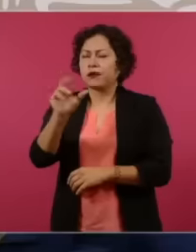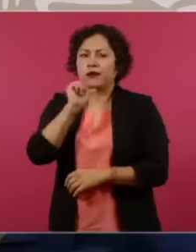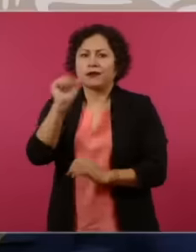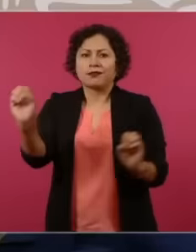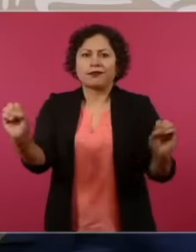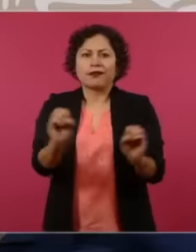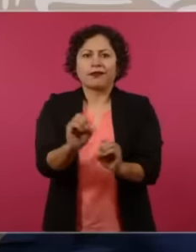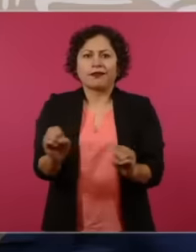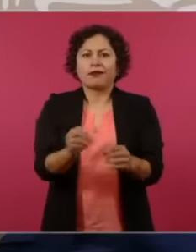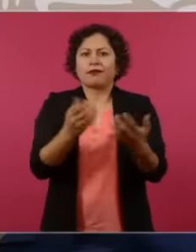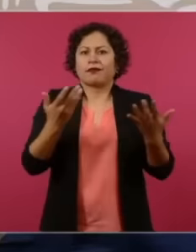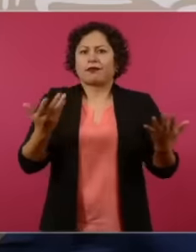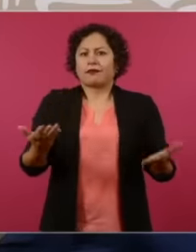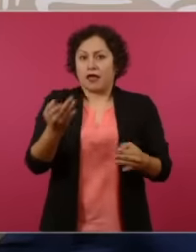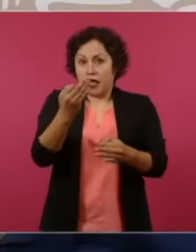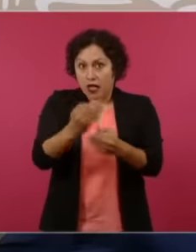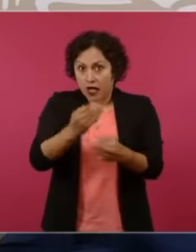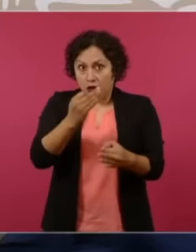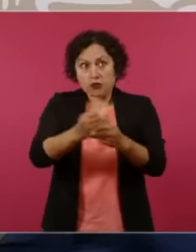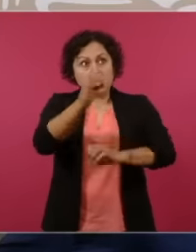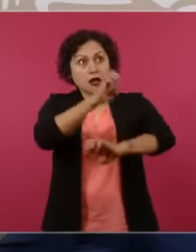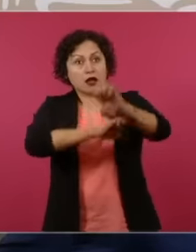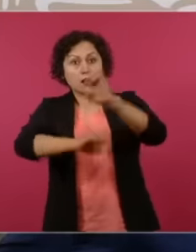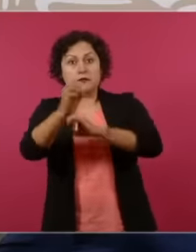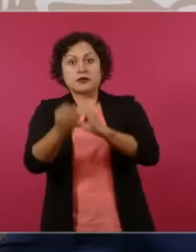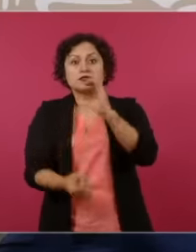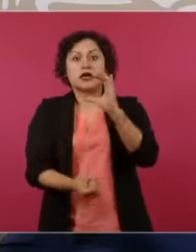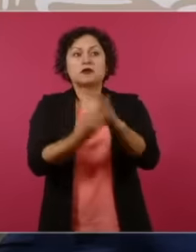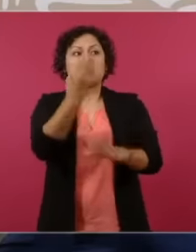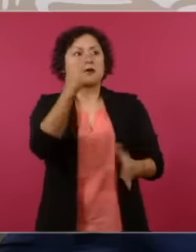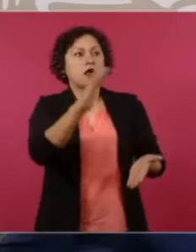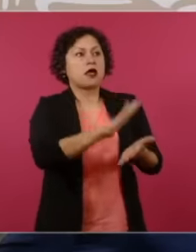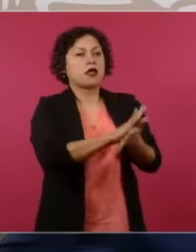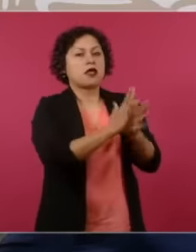overwhelmed with the new companies, they say that the Def falcar, what am I going to tell you? You know very